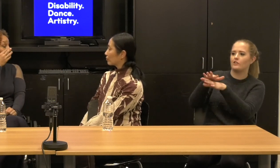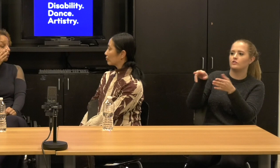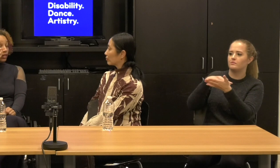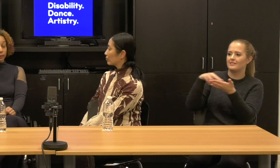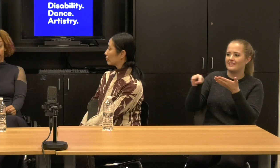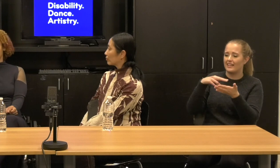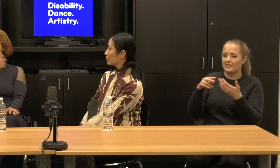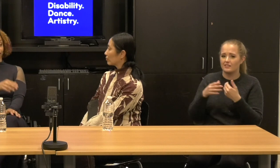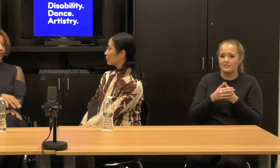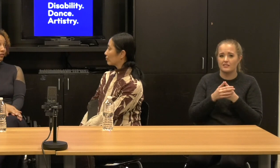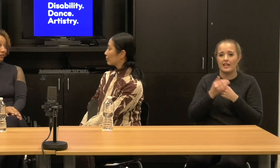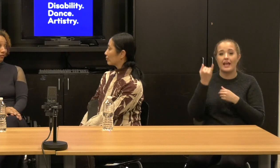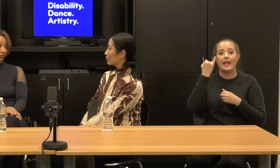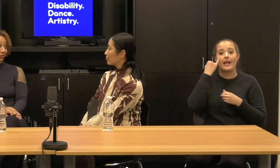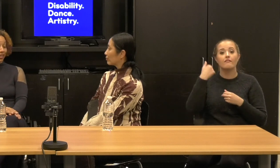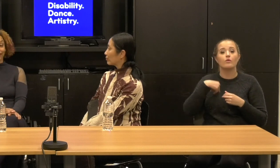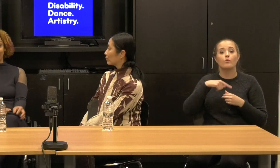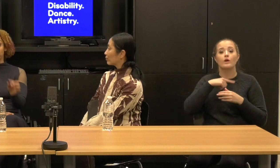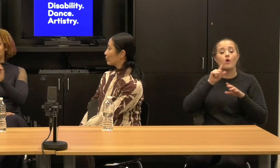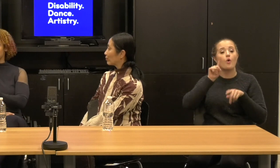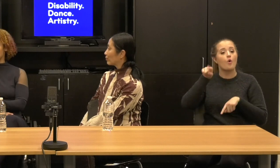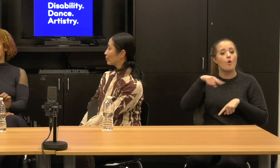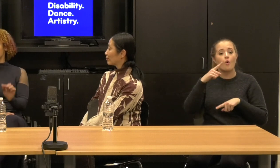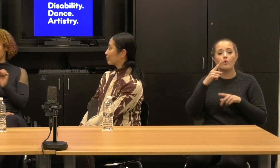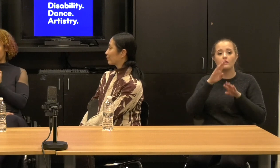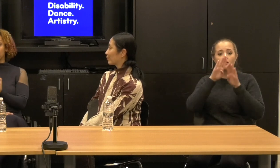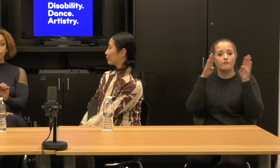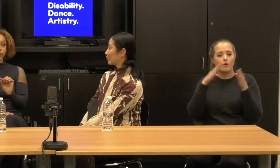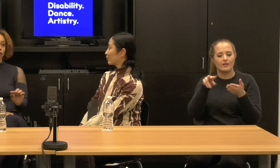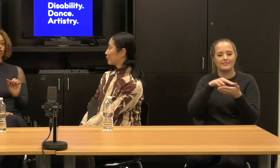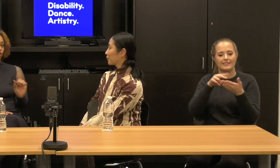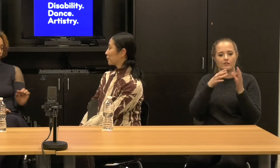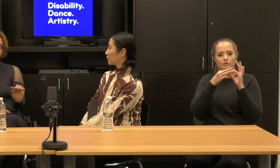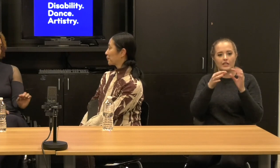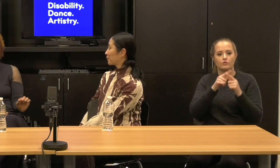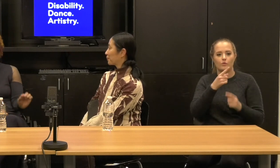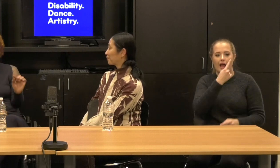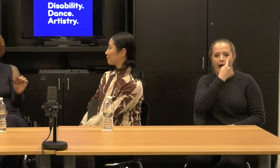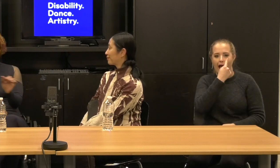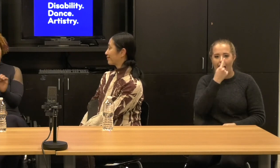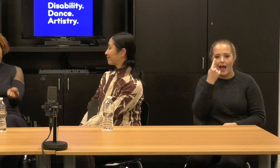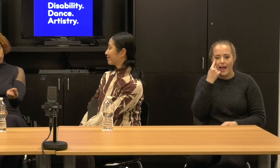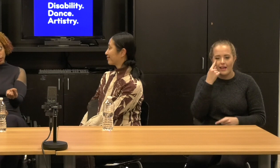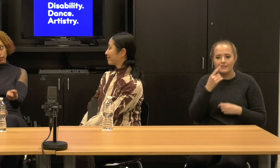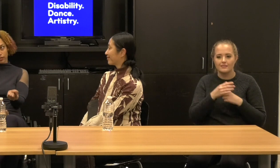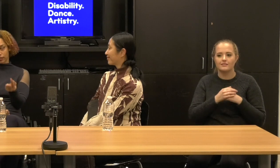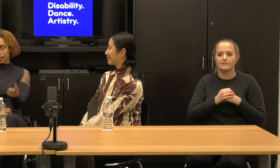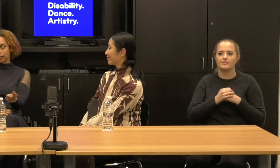That was only about the eyes, right? That would be, that would be just as much of an interesting. His disability.